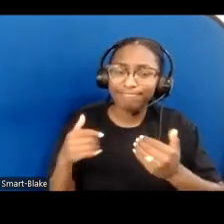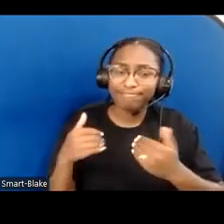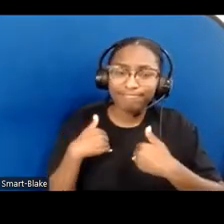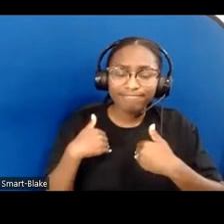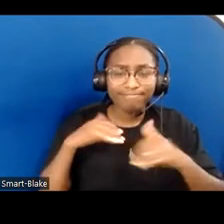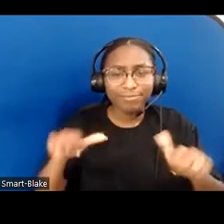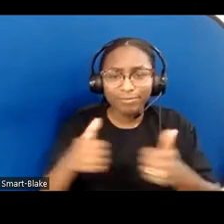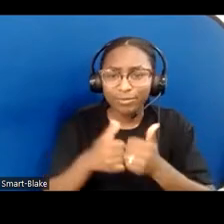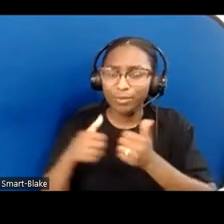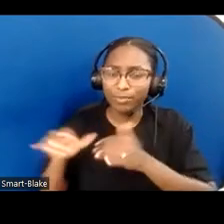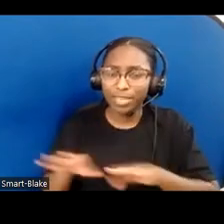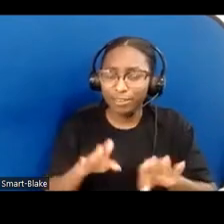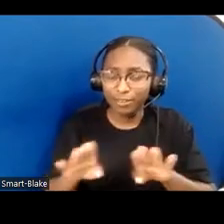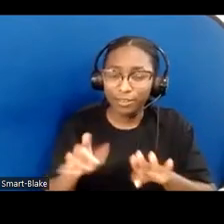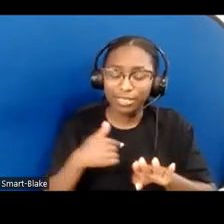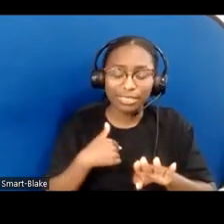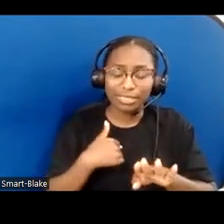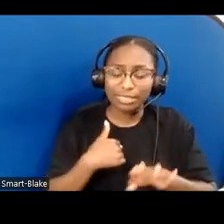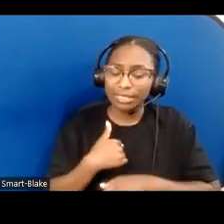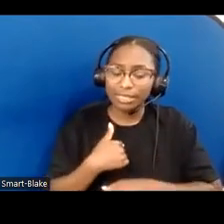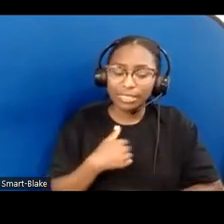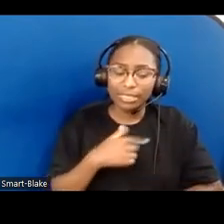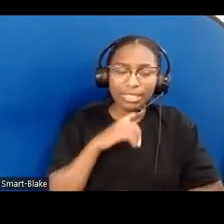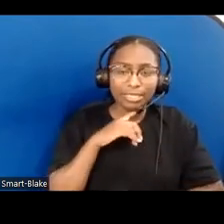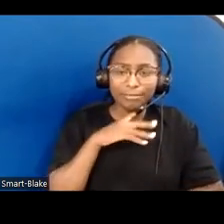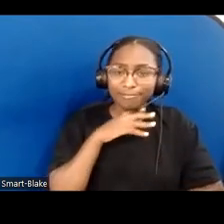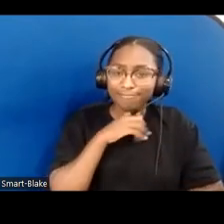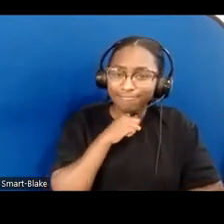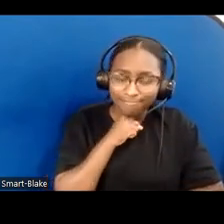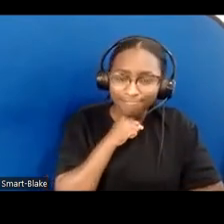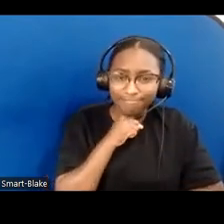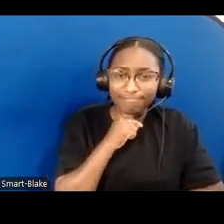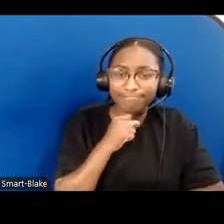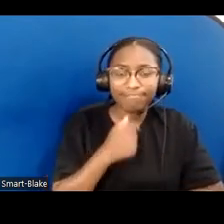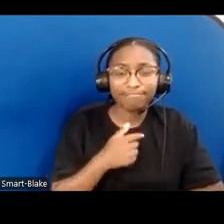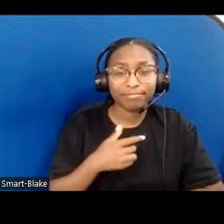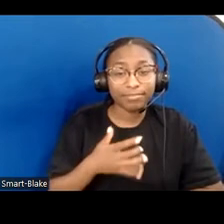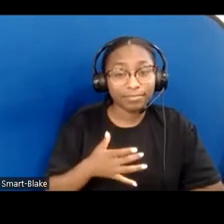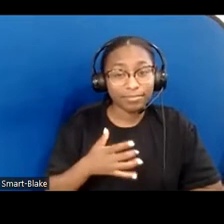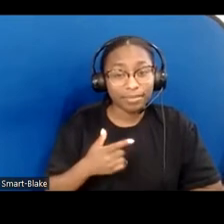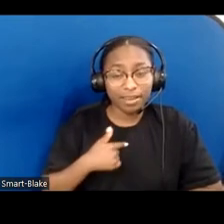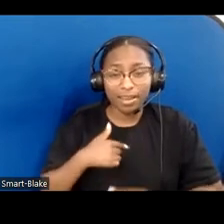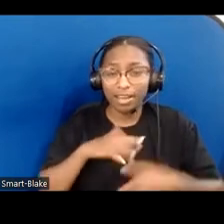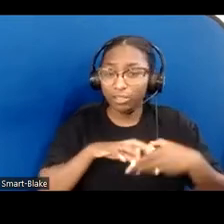As a mother, I grieve when I see choice after choice made that hurts both himself and others.